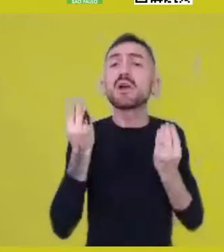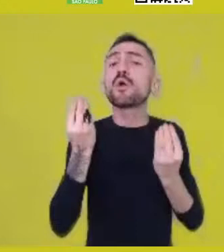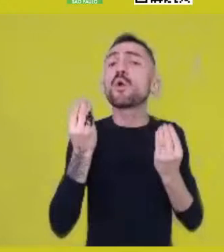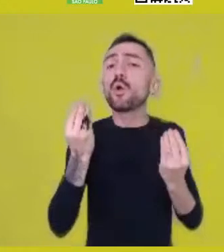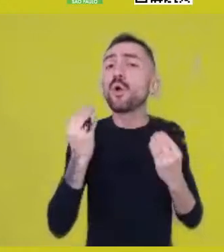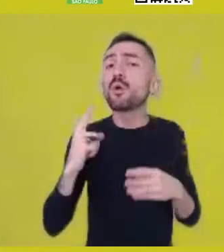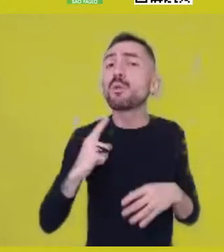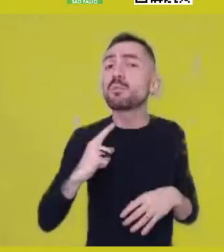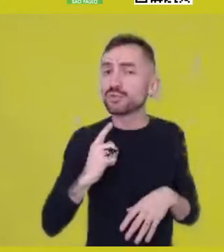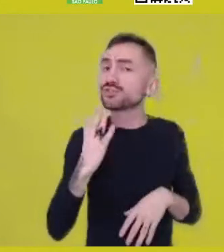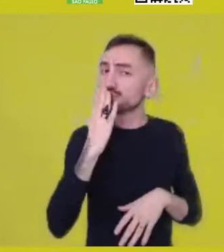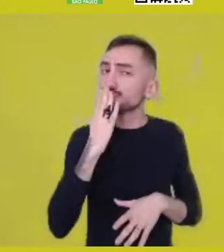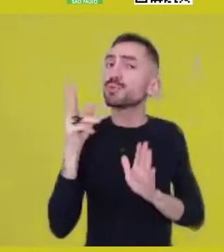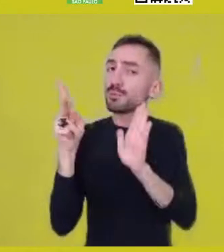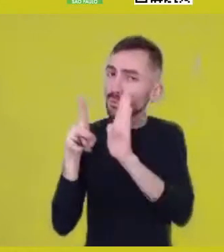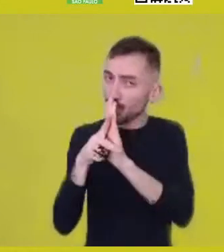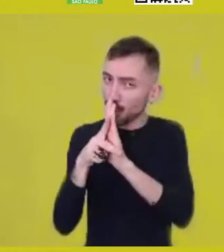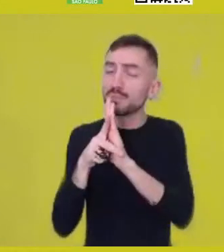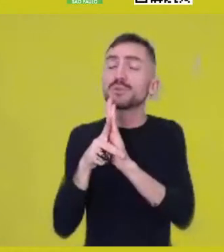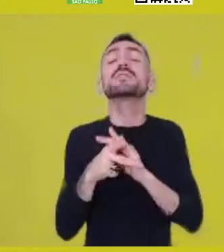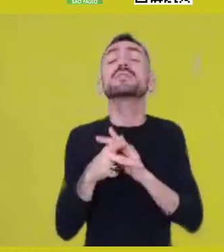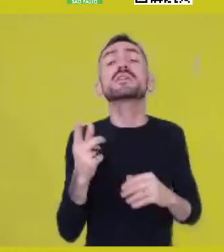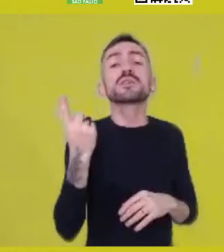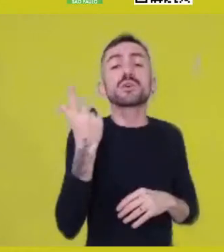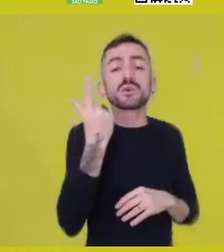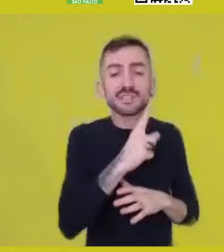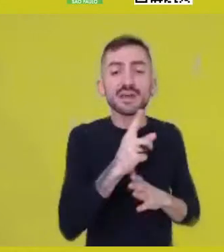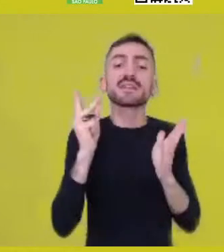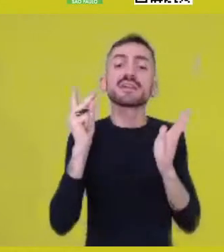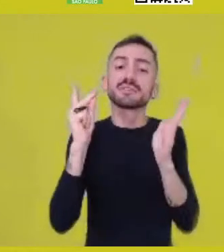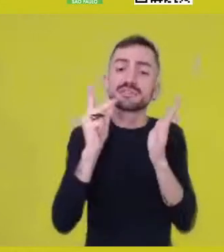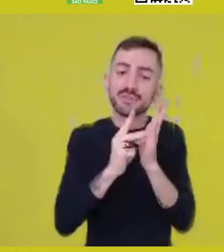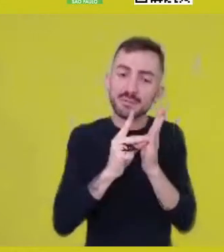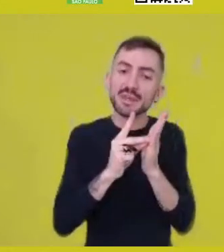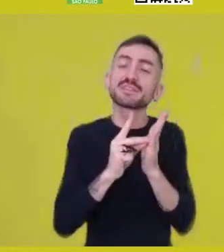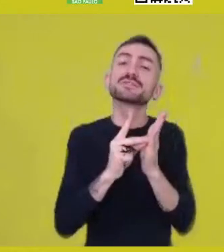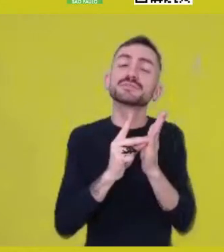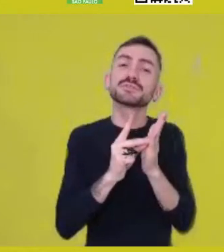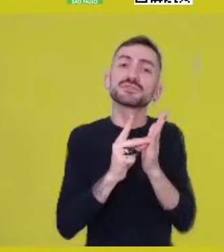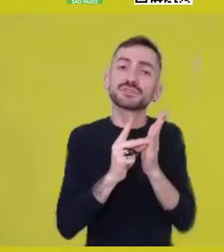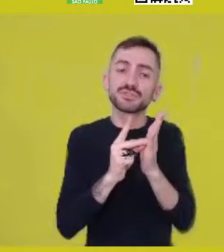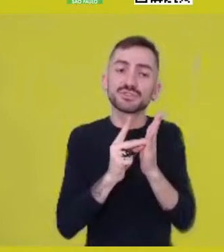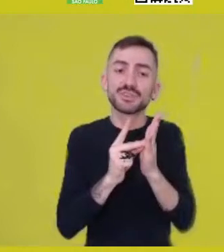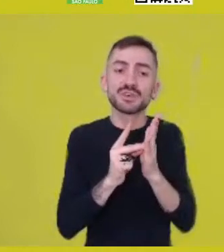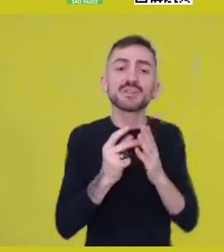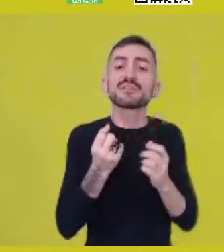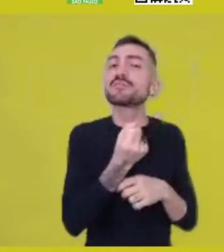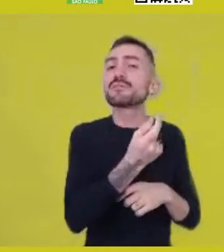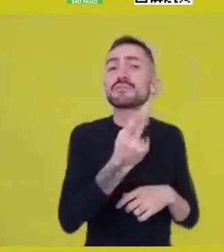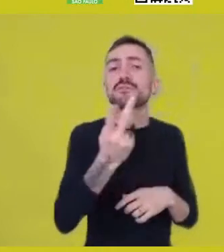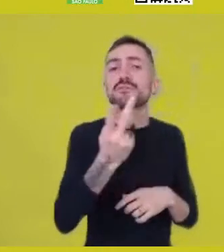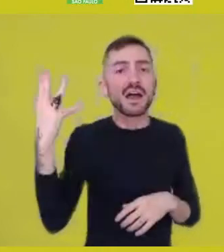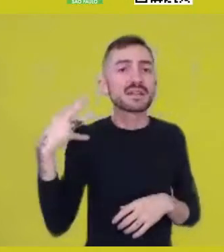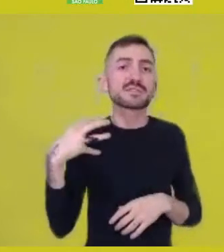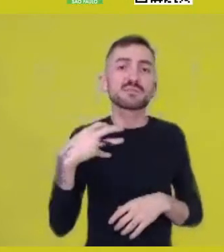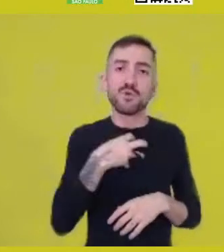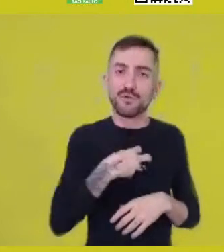is that, effectively, the different existent morphologies come about.